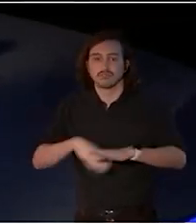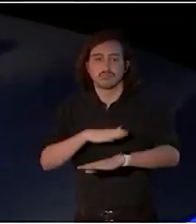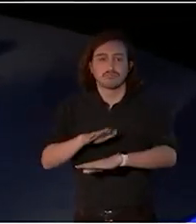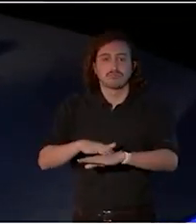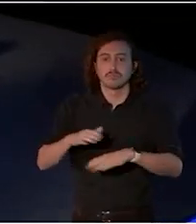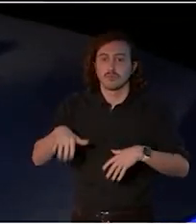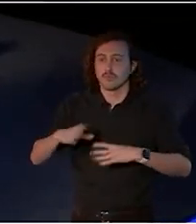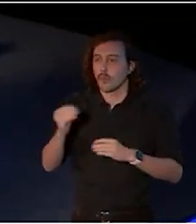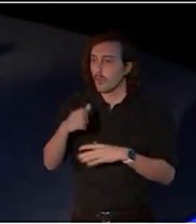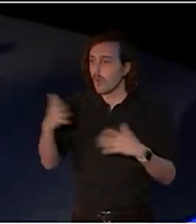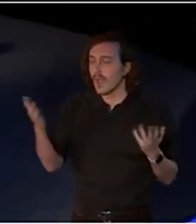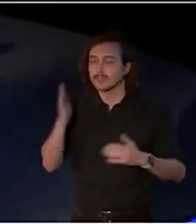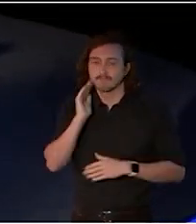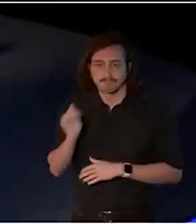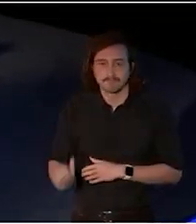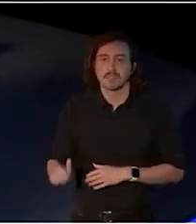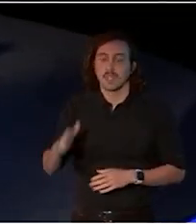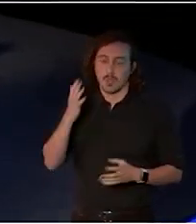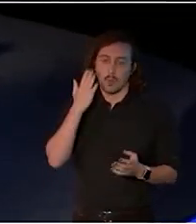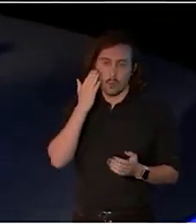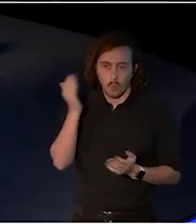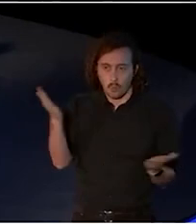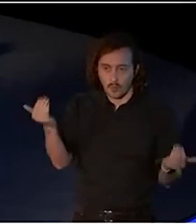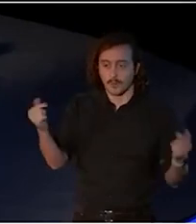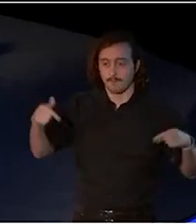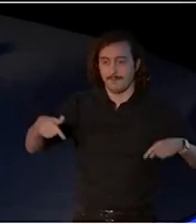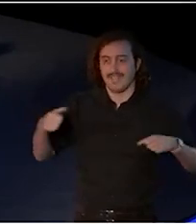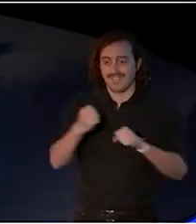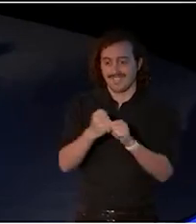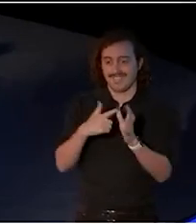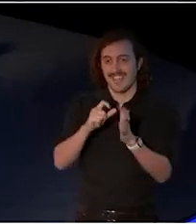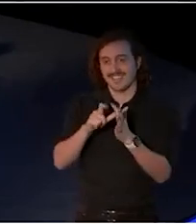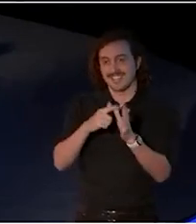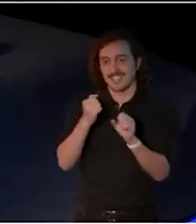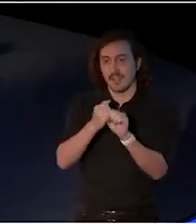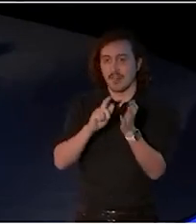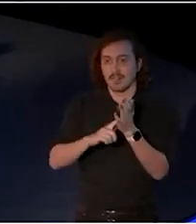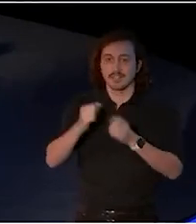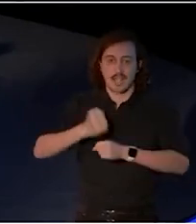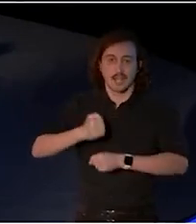Welcome to Gadigal. And to all our non-Indigenous brothers and sisters here today